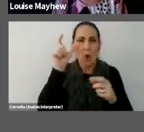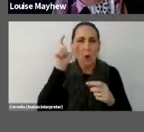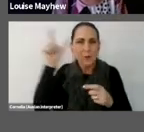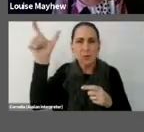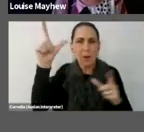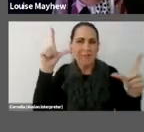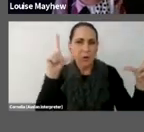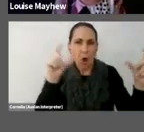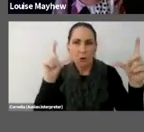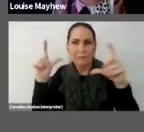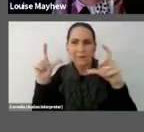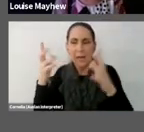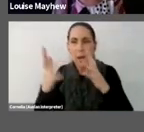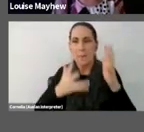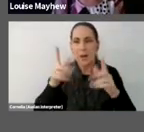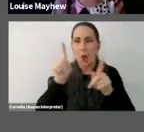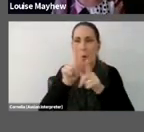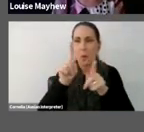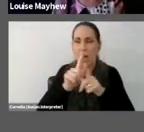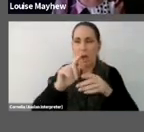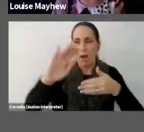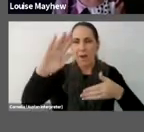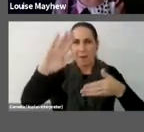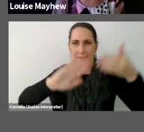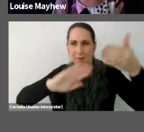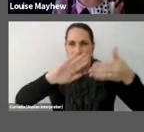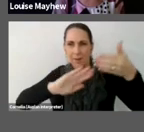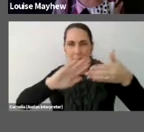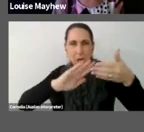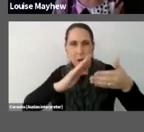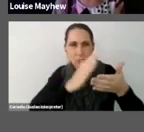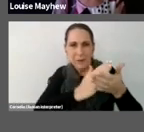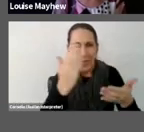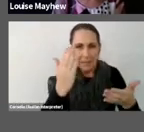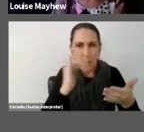blur the boundaries between reality and photography.